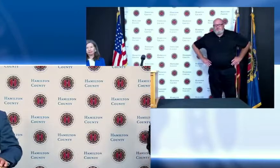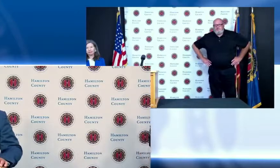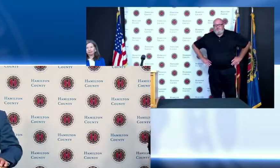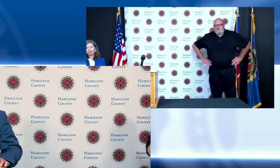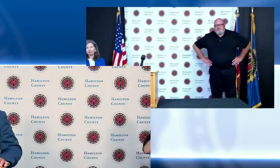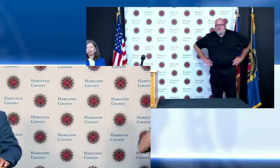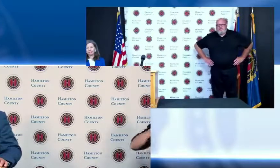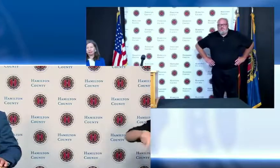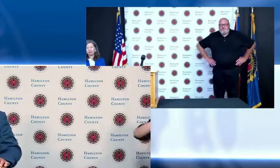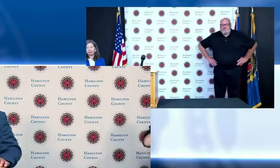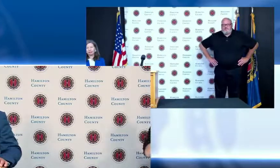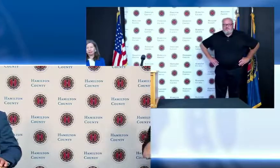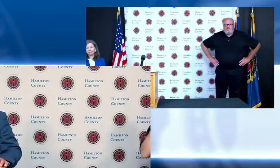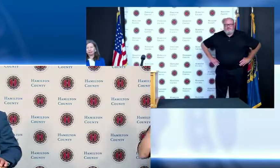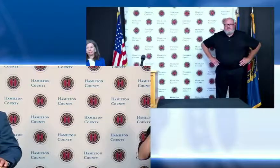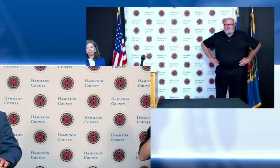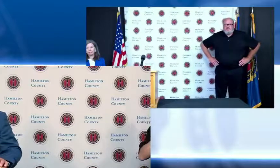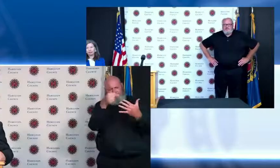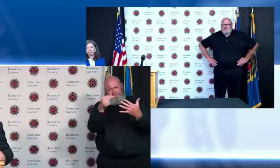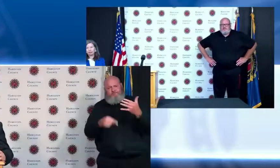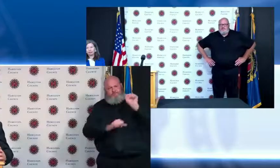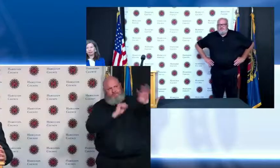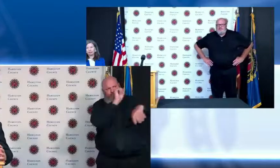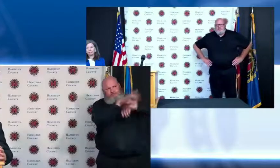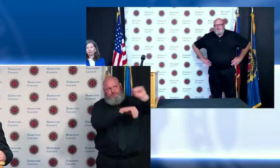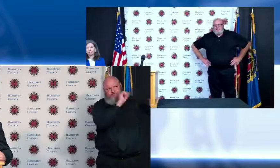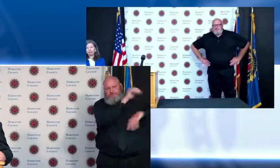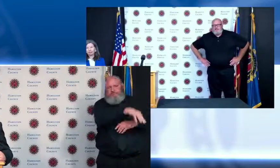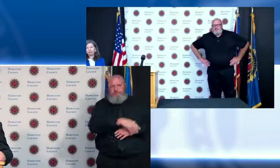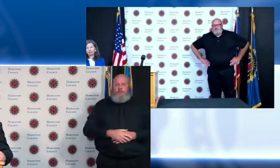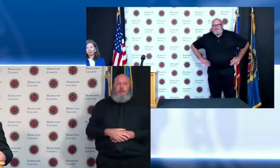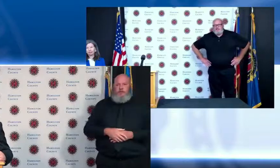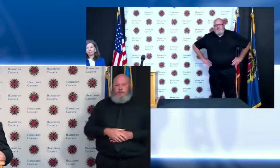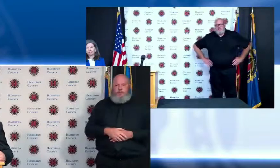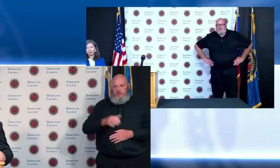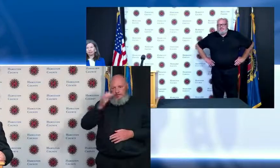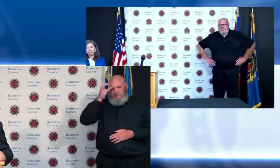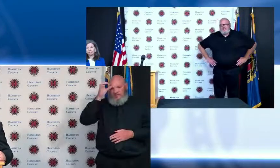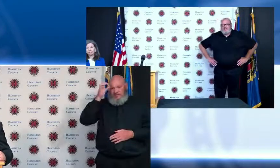see that continue to grow week after week Ohio's had a lot of compliments and I think the work